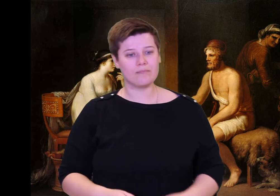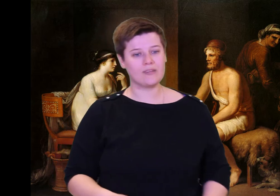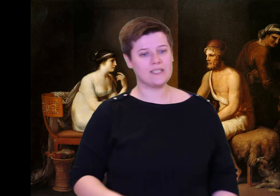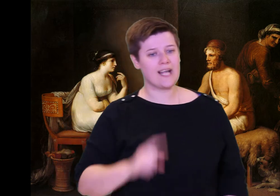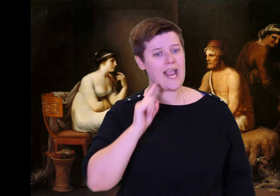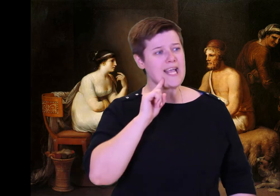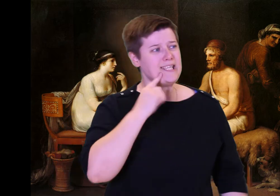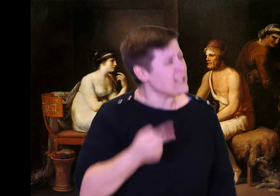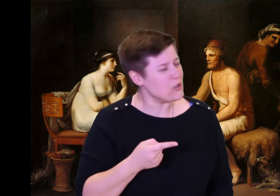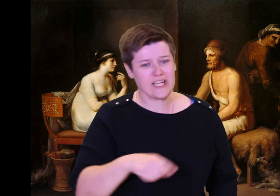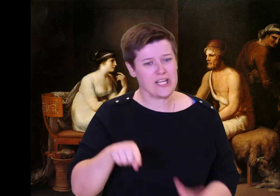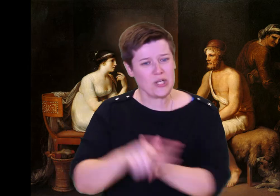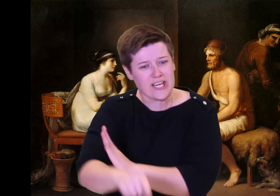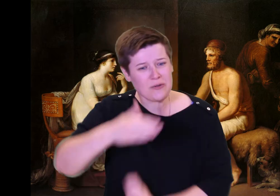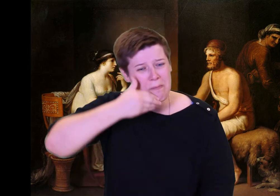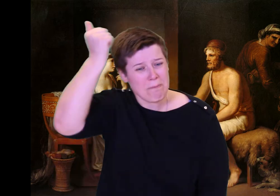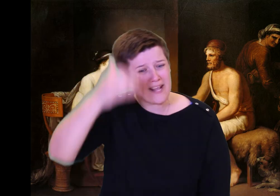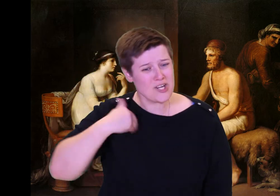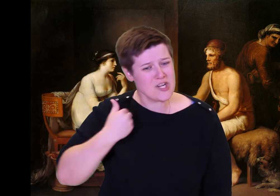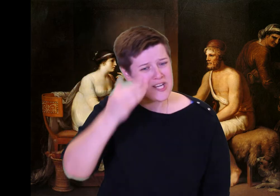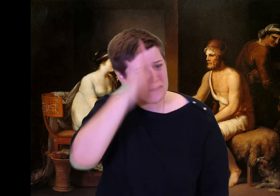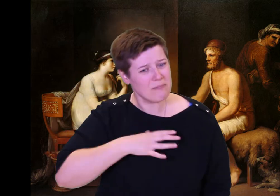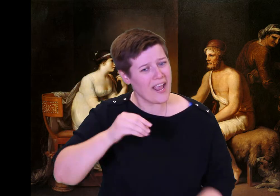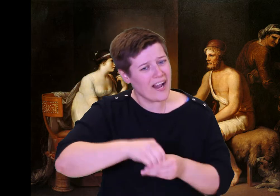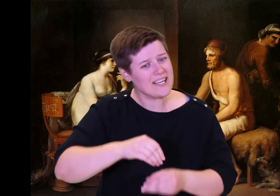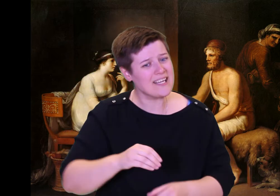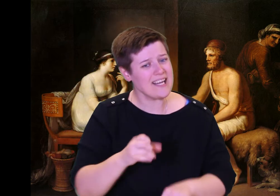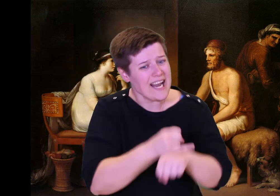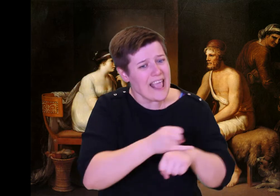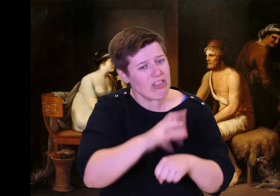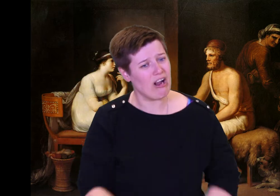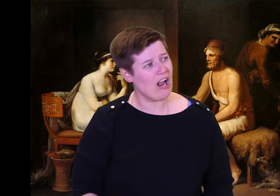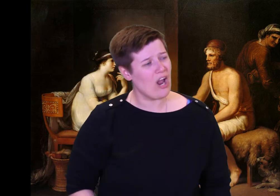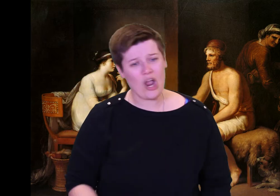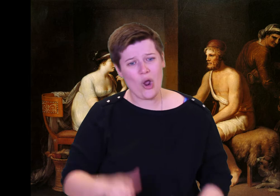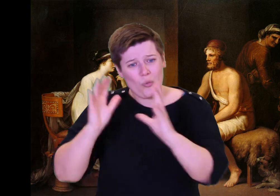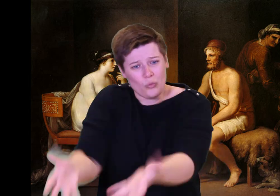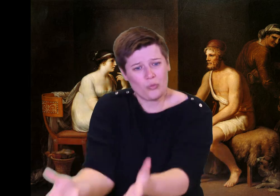up and rushed to search around by all the thick stone walls for shields or spears